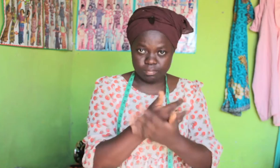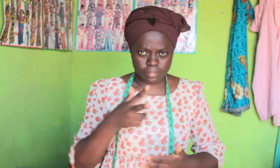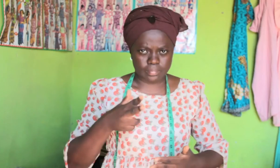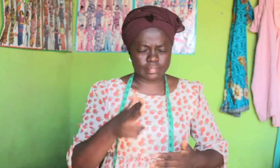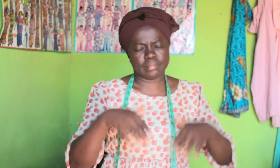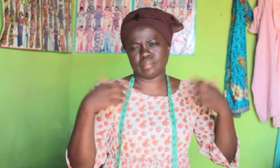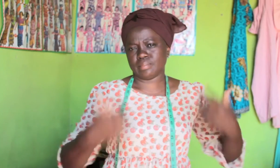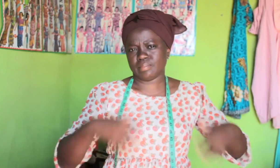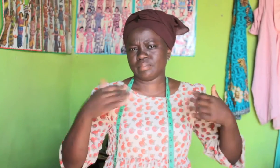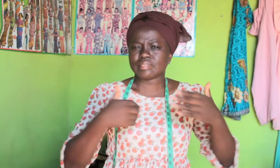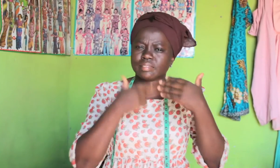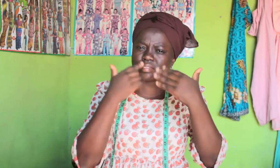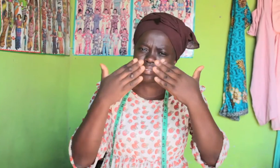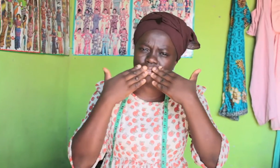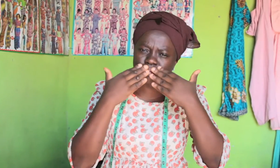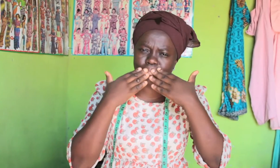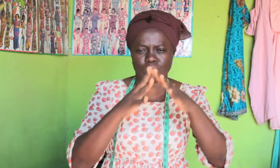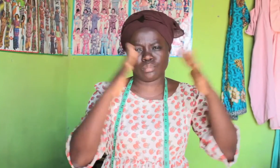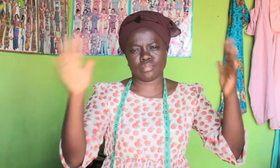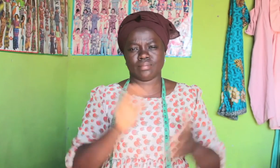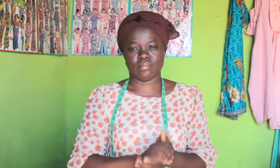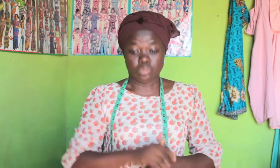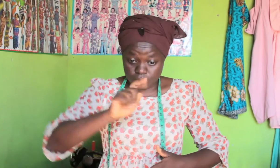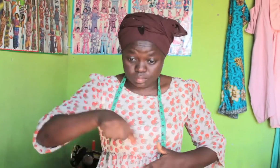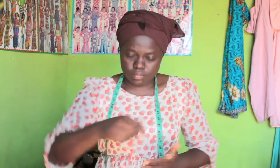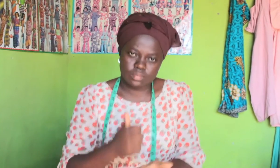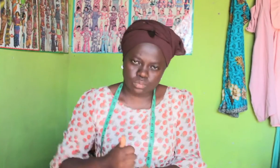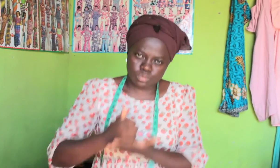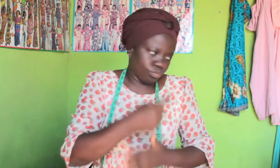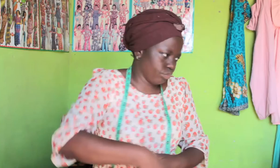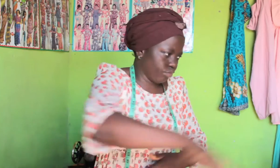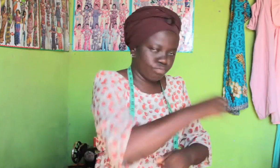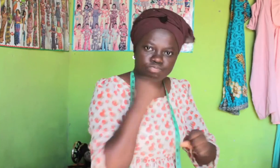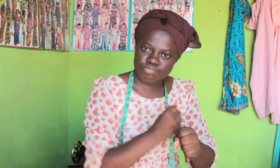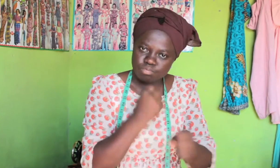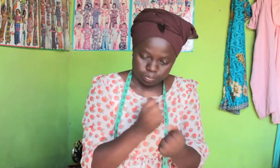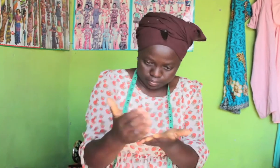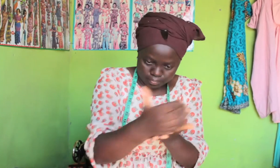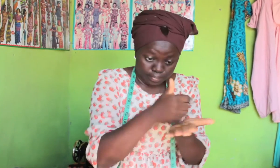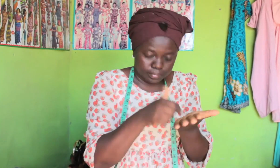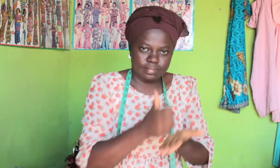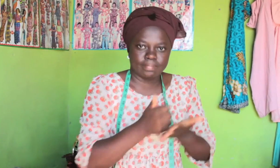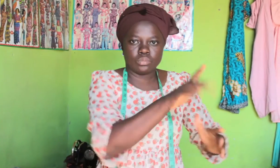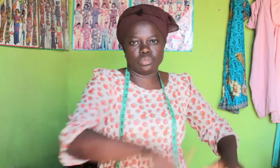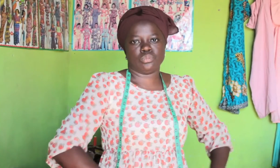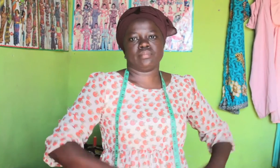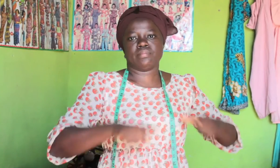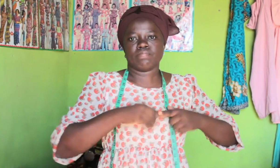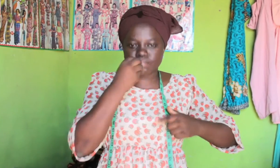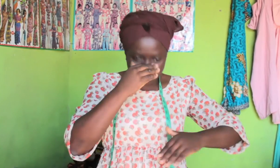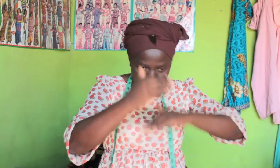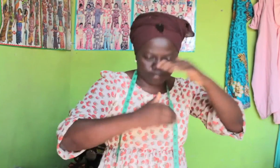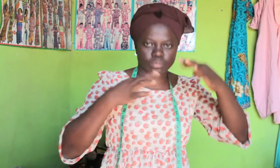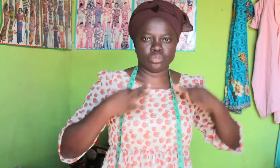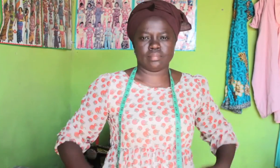new sewing machines. We are extremely grateful you have helped us be able to maintain our lives,